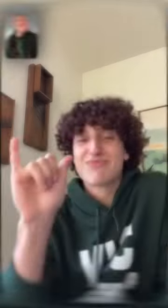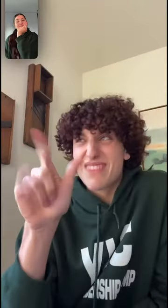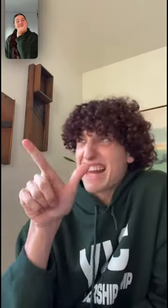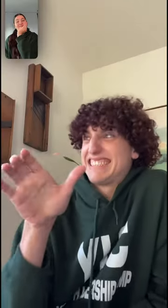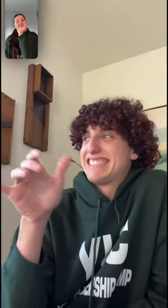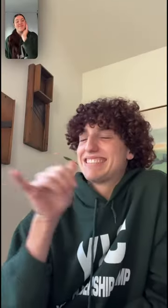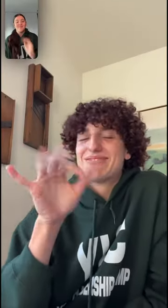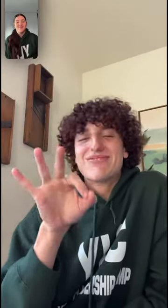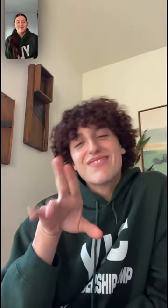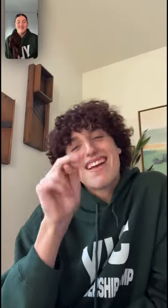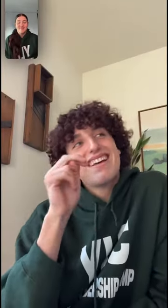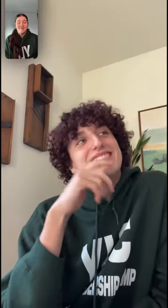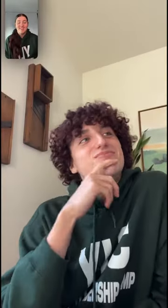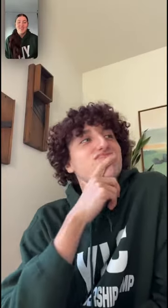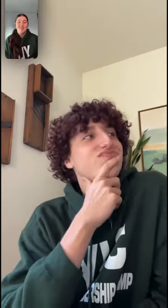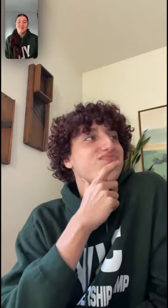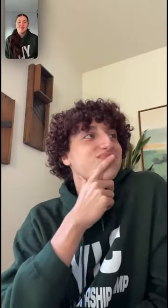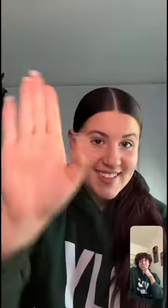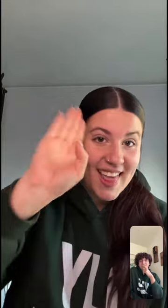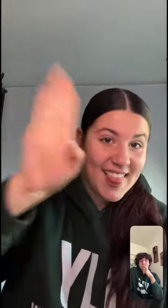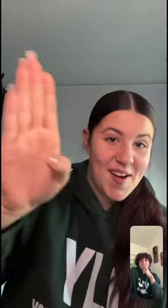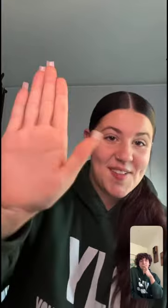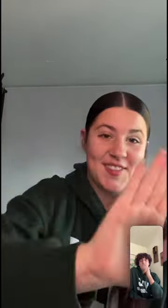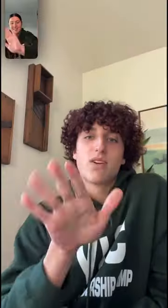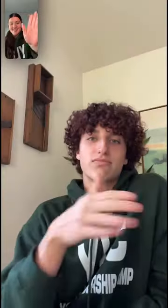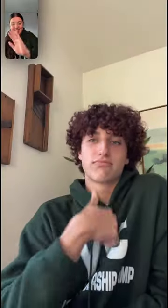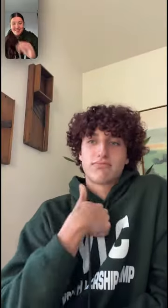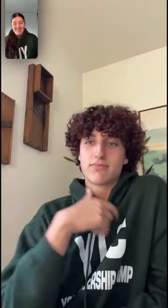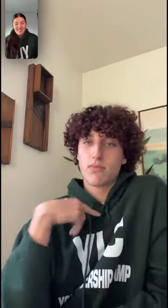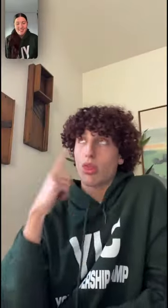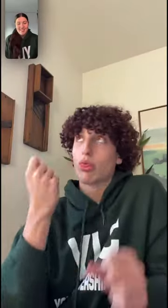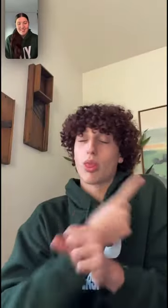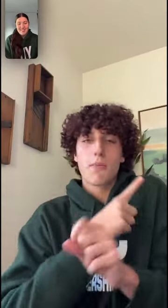YLC was so much fun. HELLOOOO! Oh, sorry!